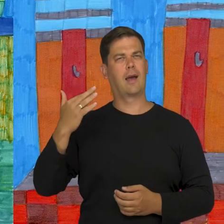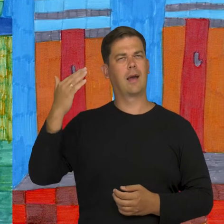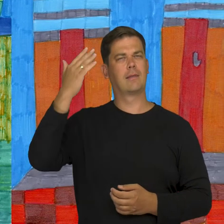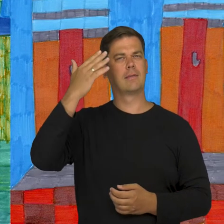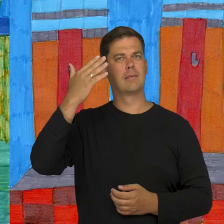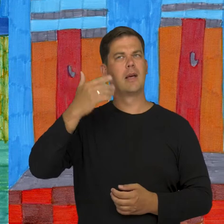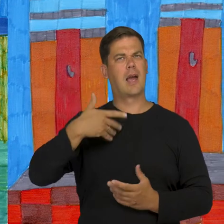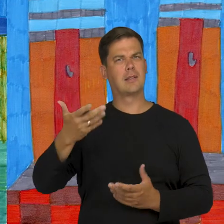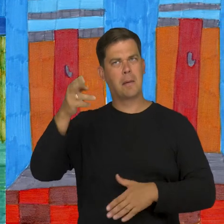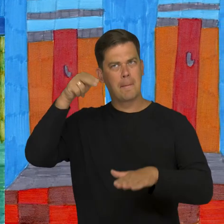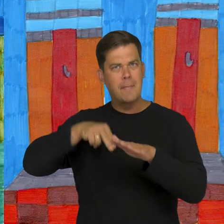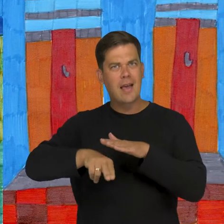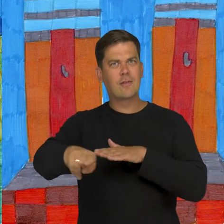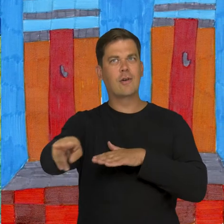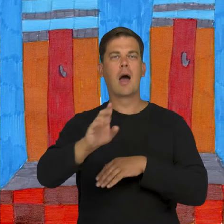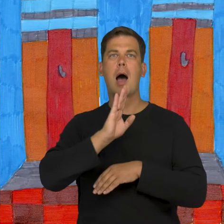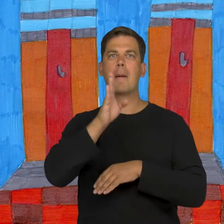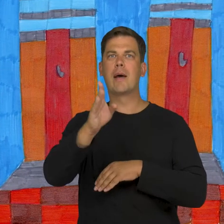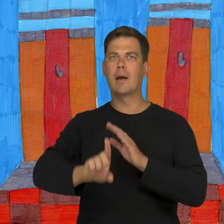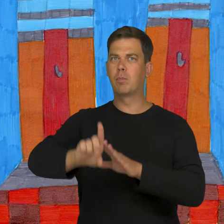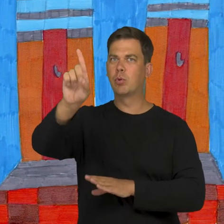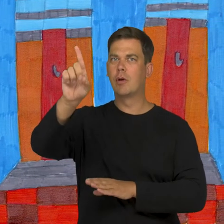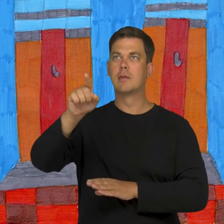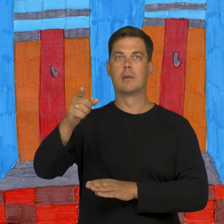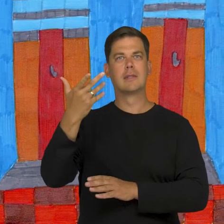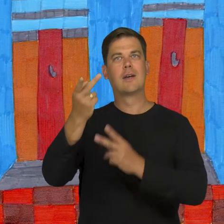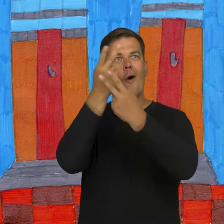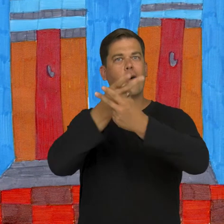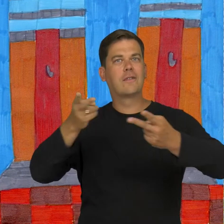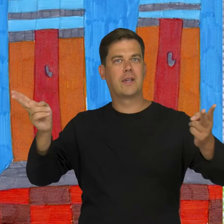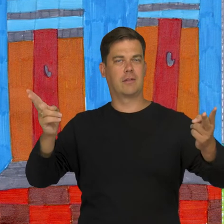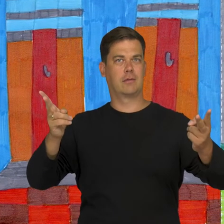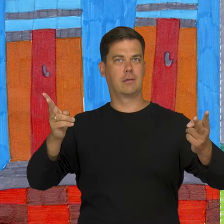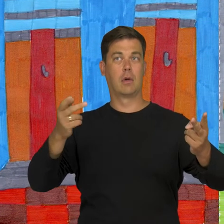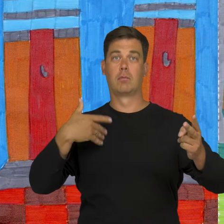I had a dream about taking the subway in North America with parents, to go sightseeing.